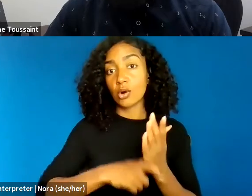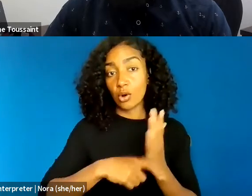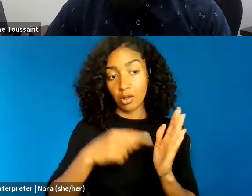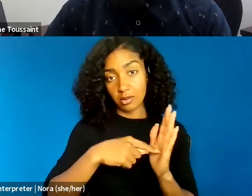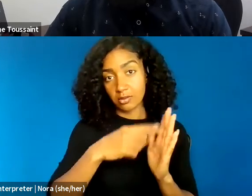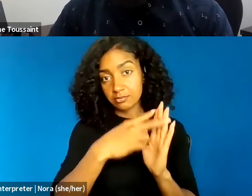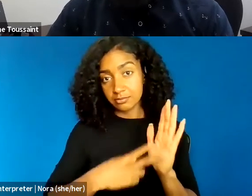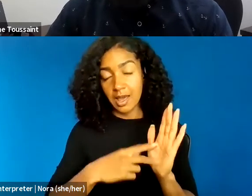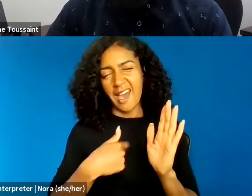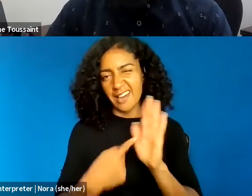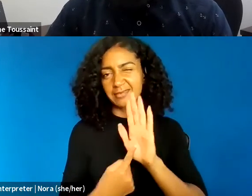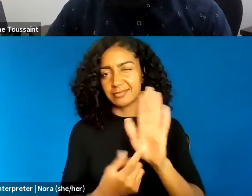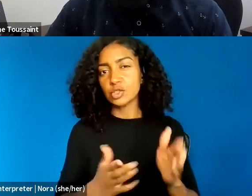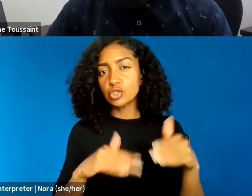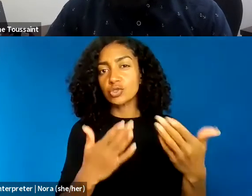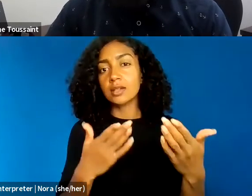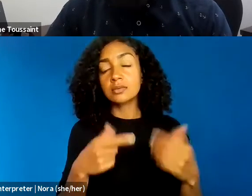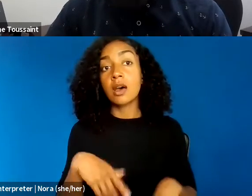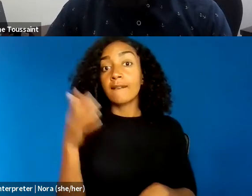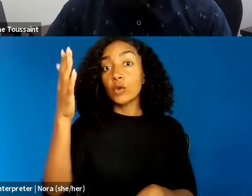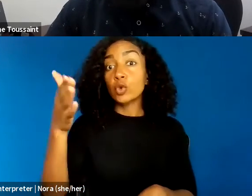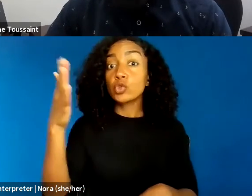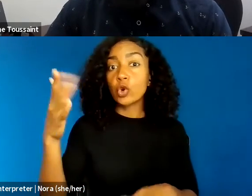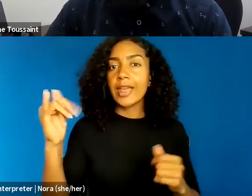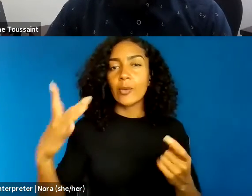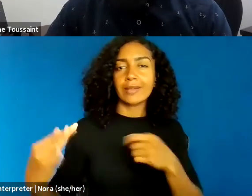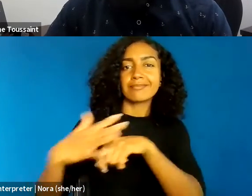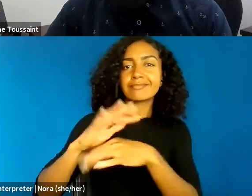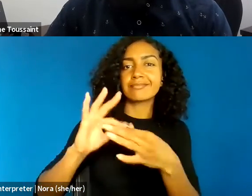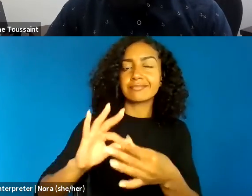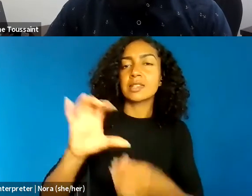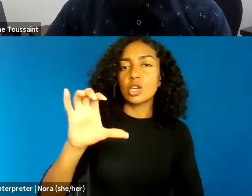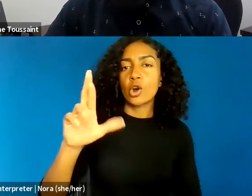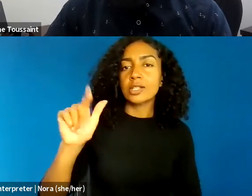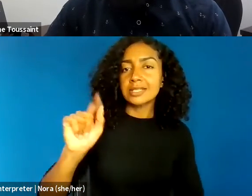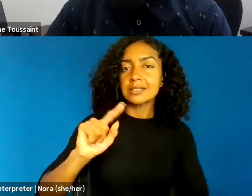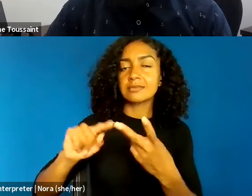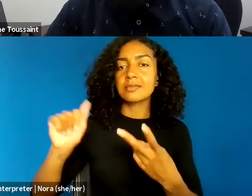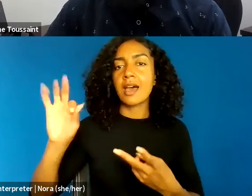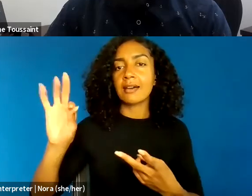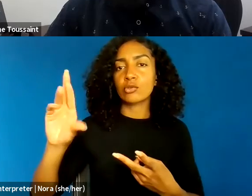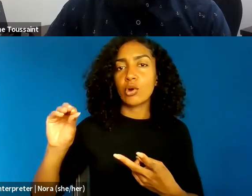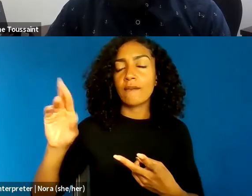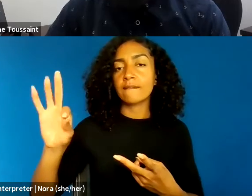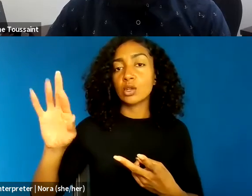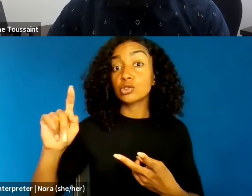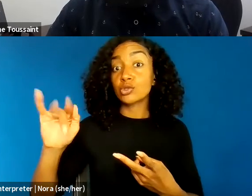informed by Afrofuturism and critical race theory, technology itself would likely contribute